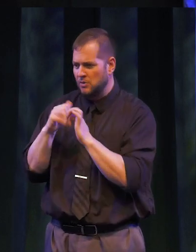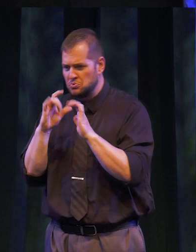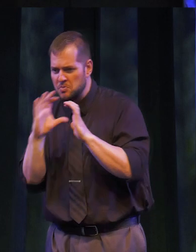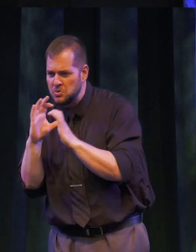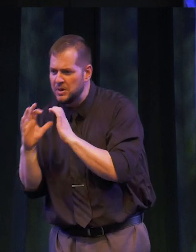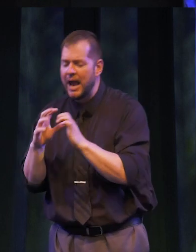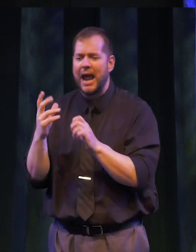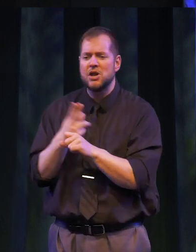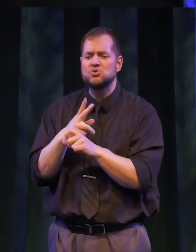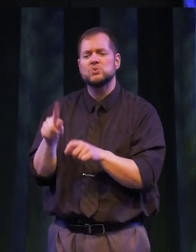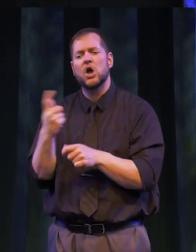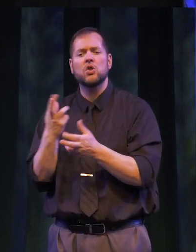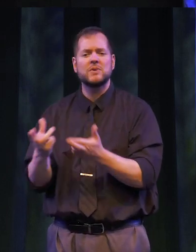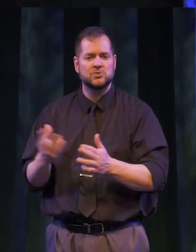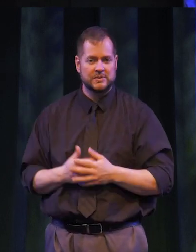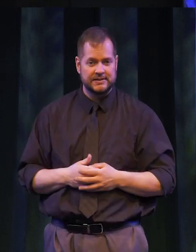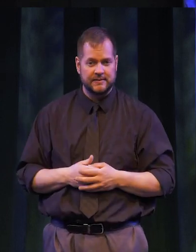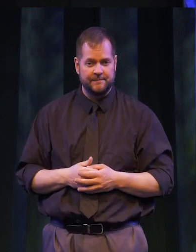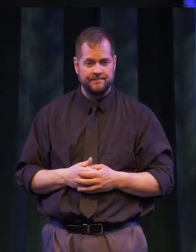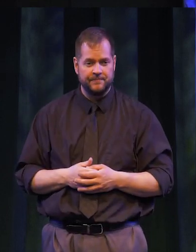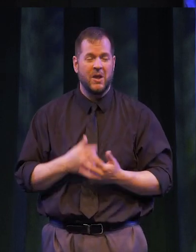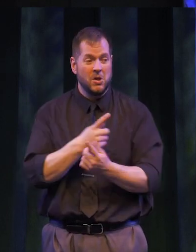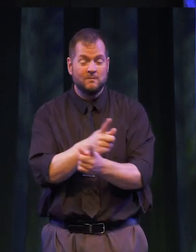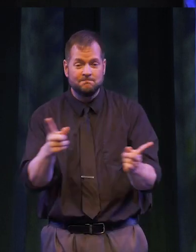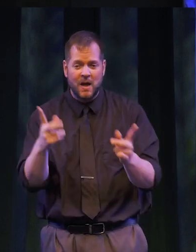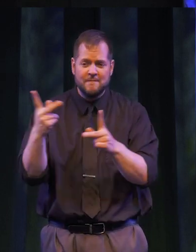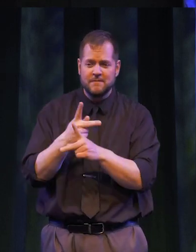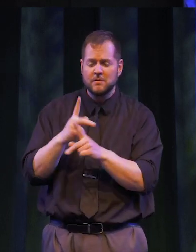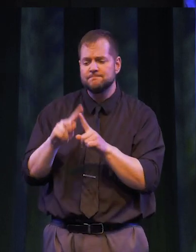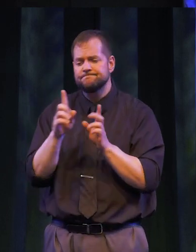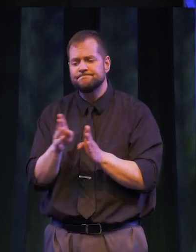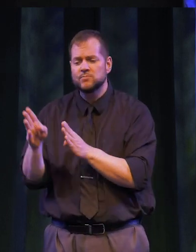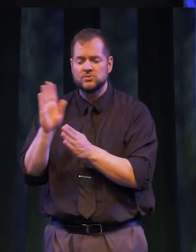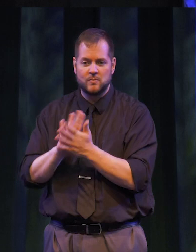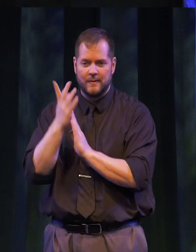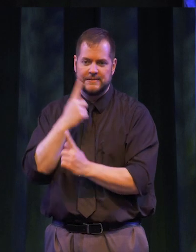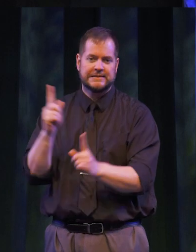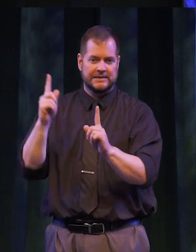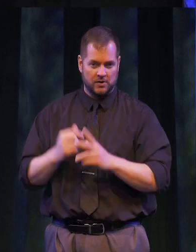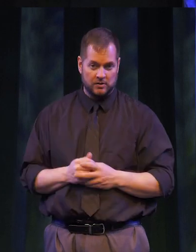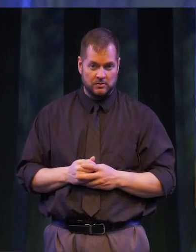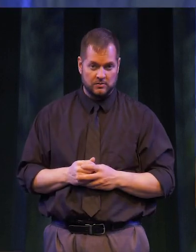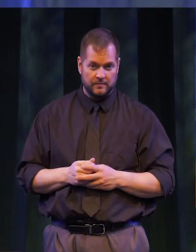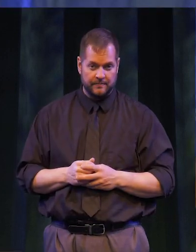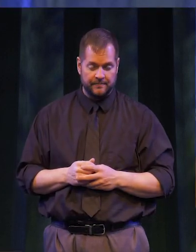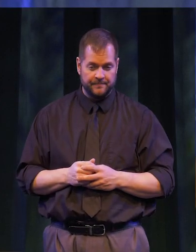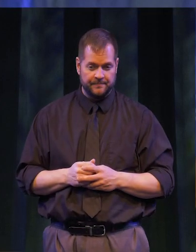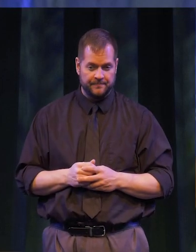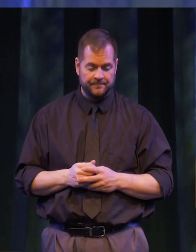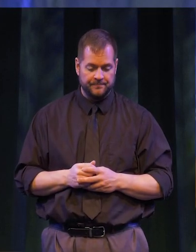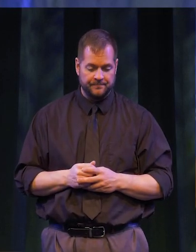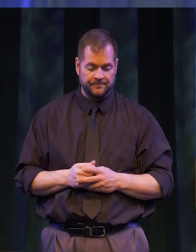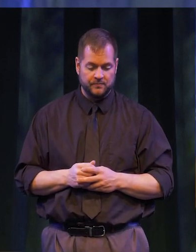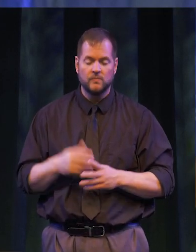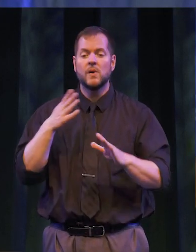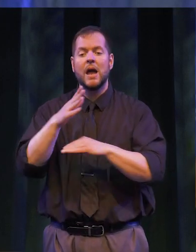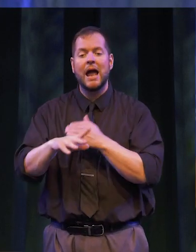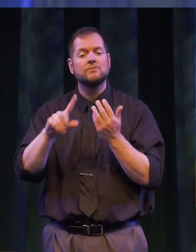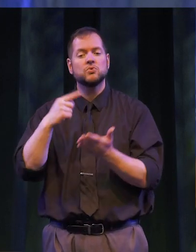with others and used your resources? You BUILT ways to be successful. That said -- after